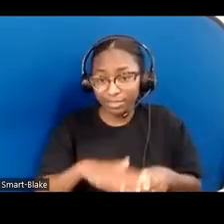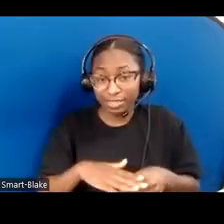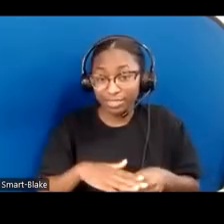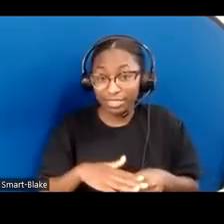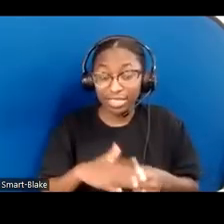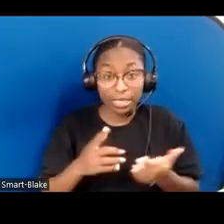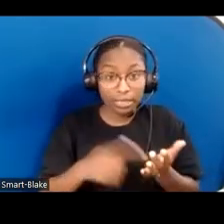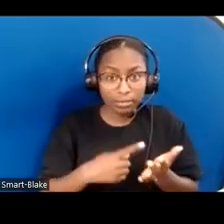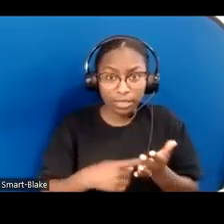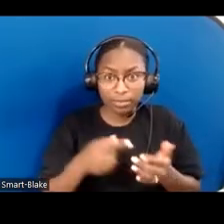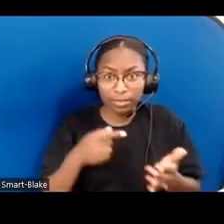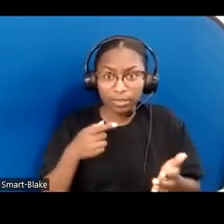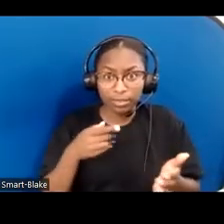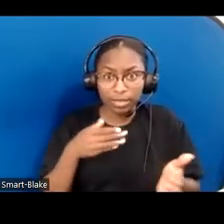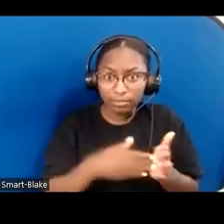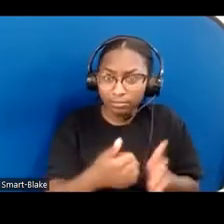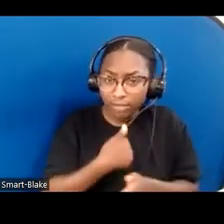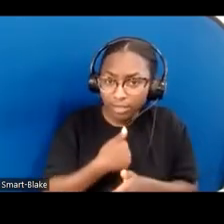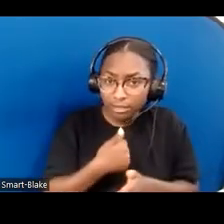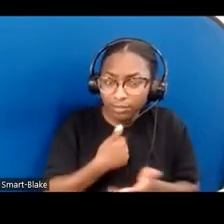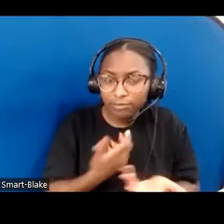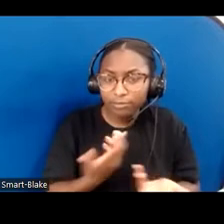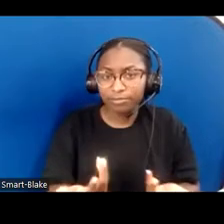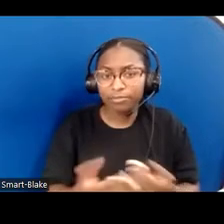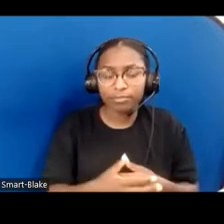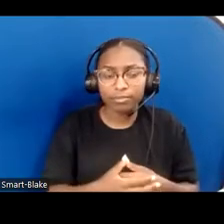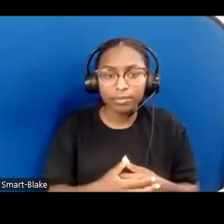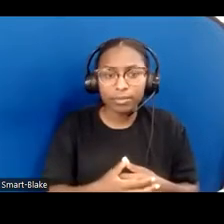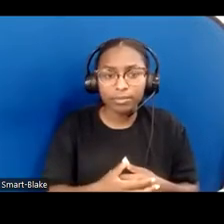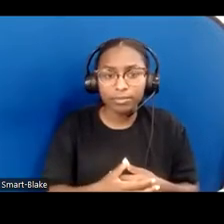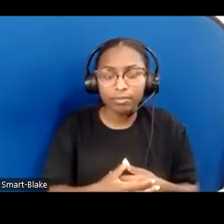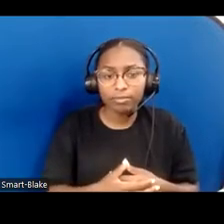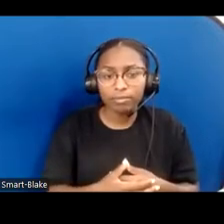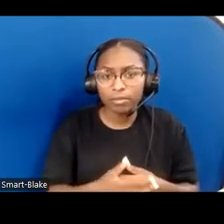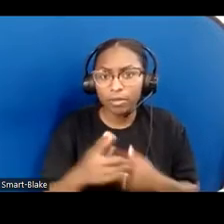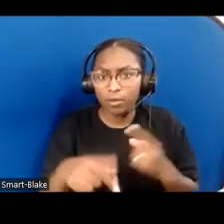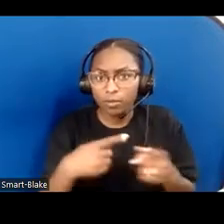I mean, to look at me or speak with me is to know I'm different, and the world reminds me